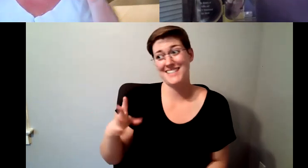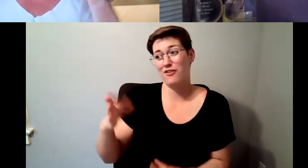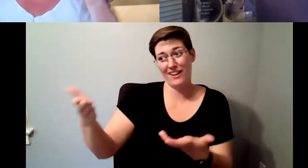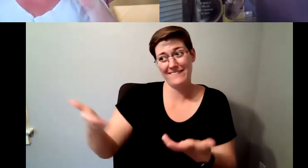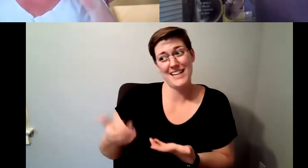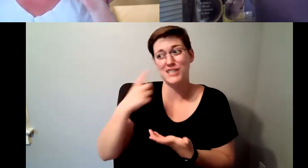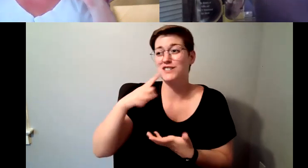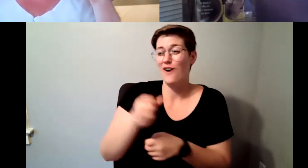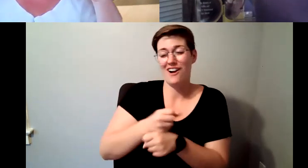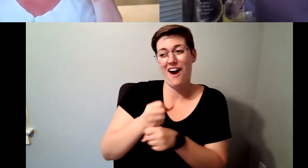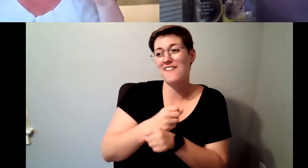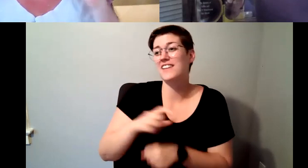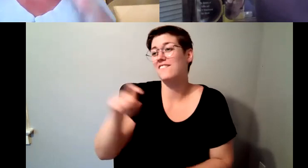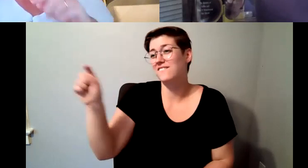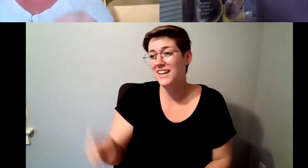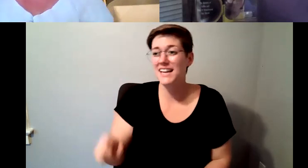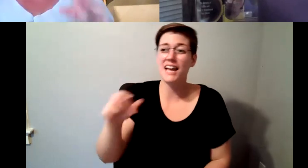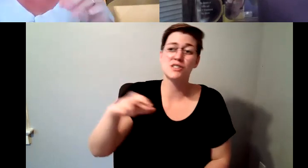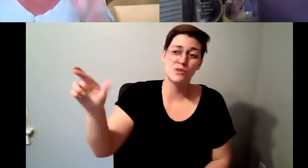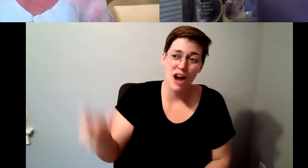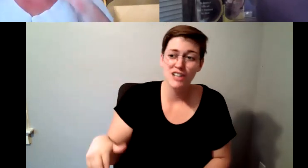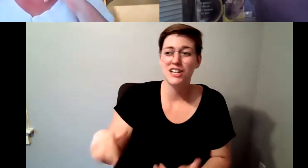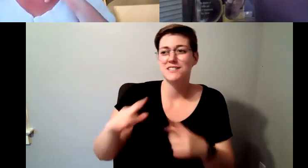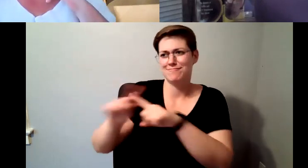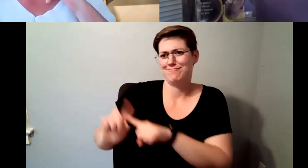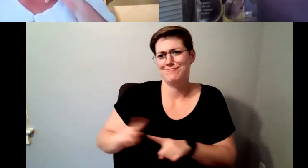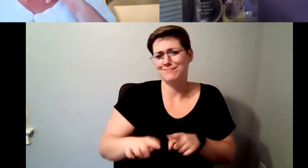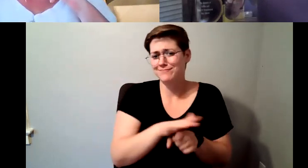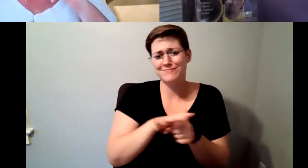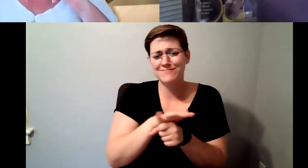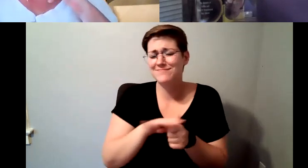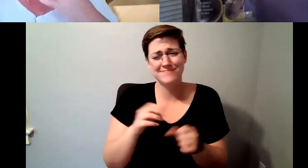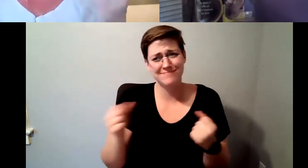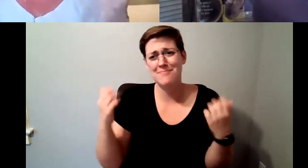Kelly Redder: coffee in phoenix in Rochester that are popping up here and Major I just